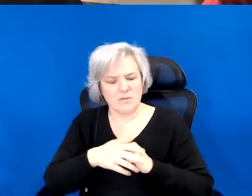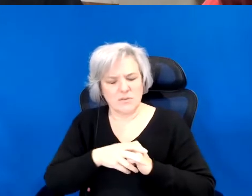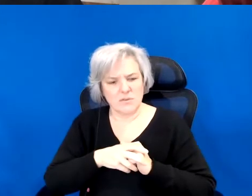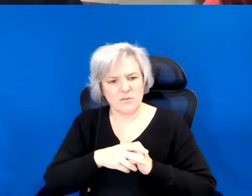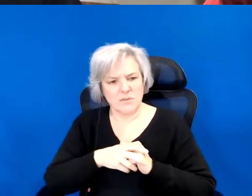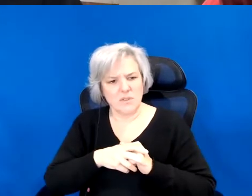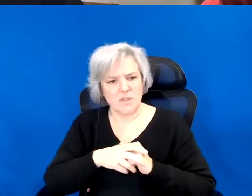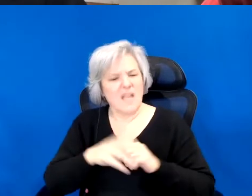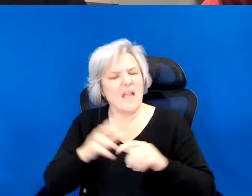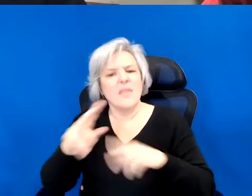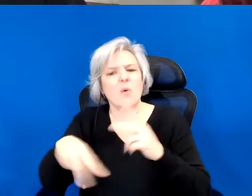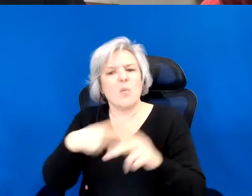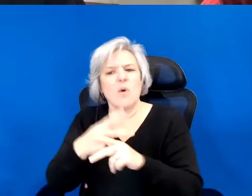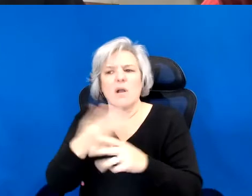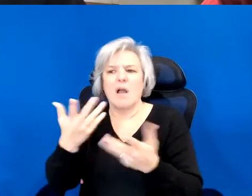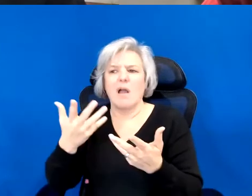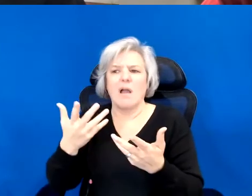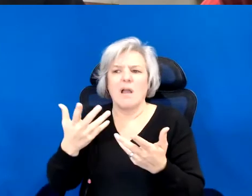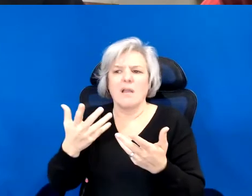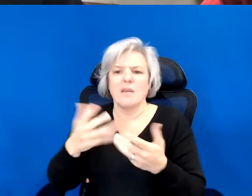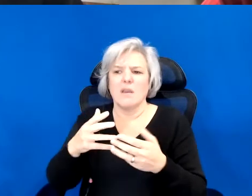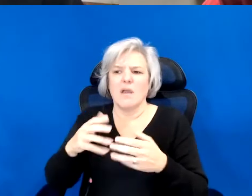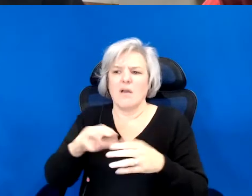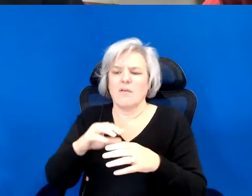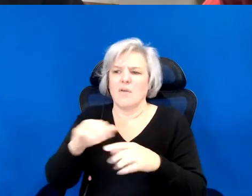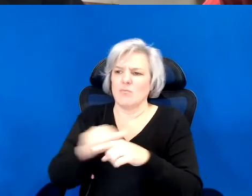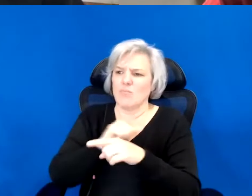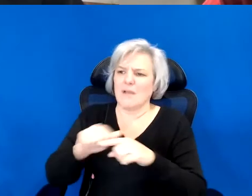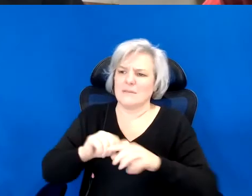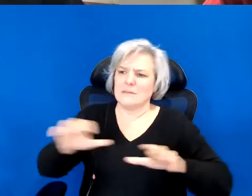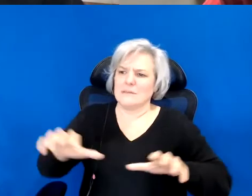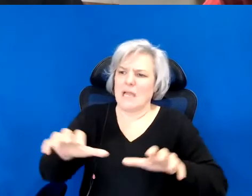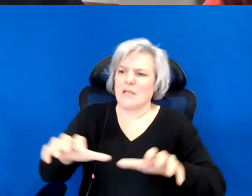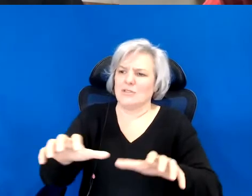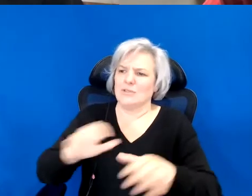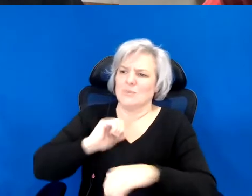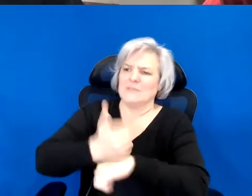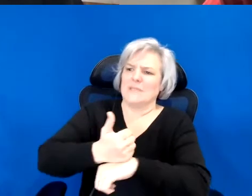And then what kinds of practices to be set in place, collectively.